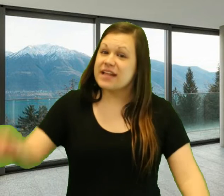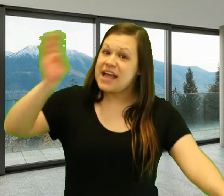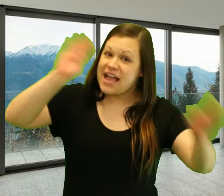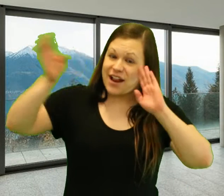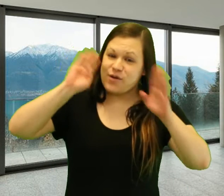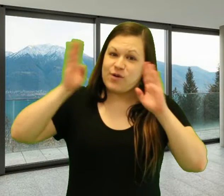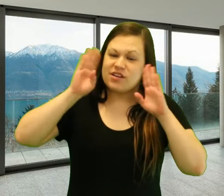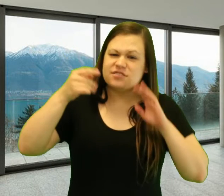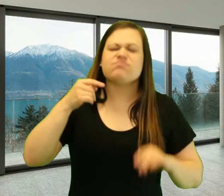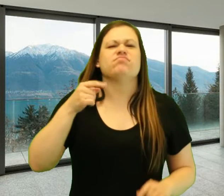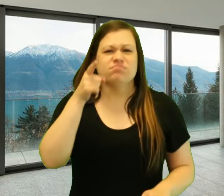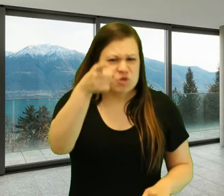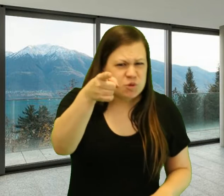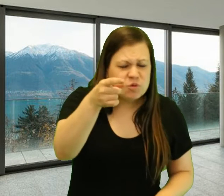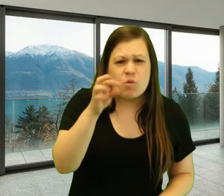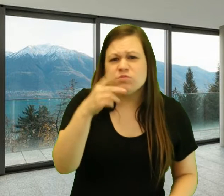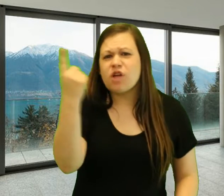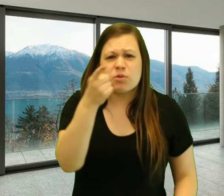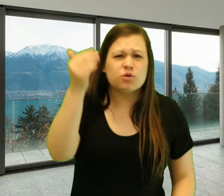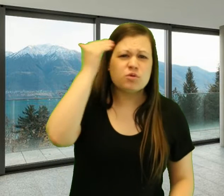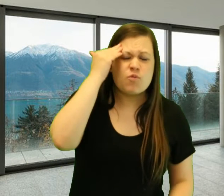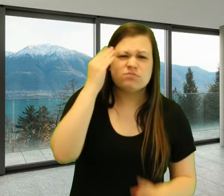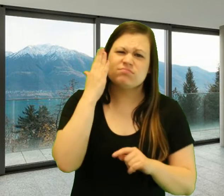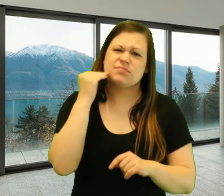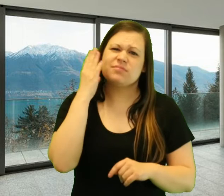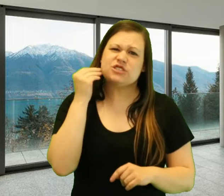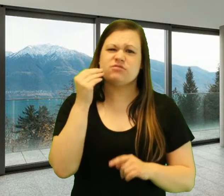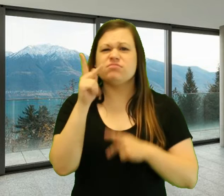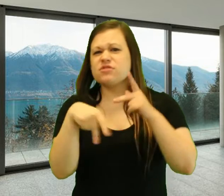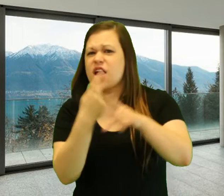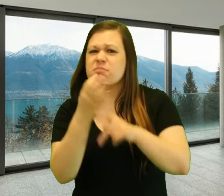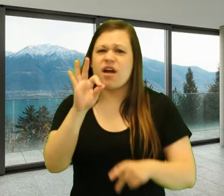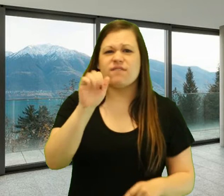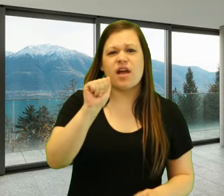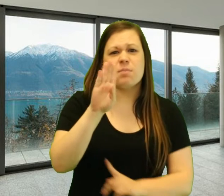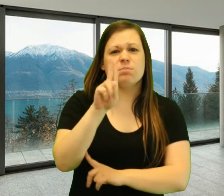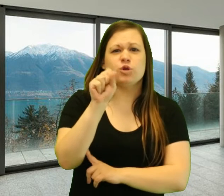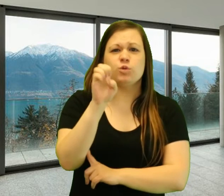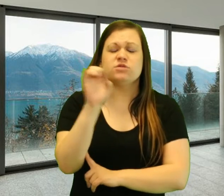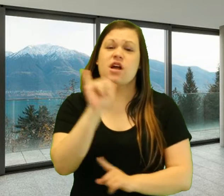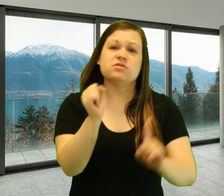Hello! Have you or someone you know experienced any kind of domestic violence or abuse?